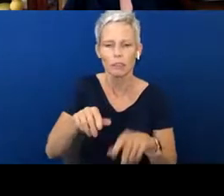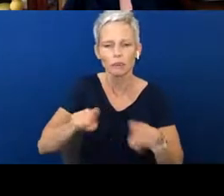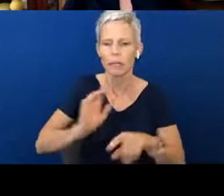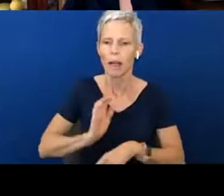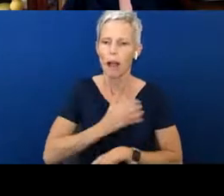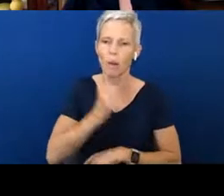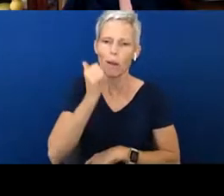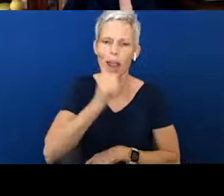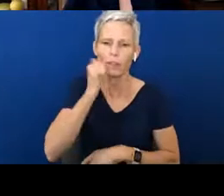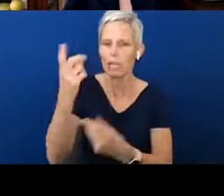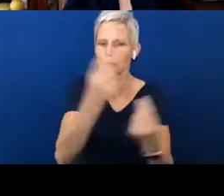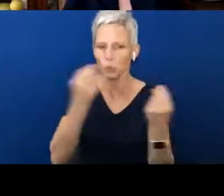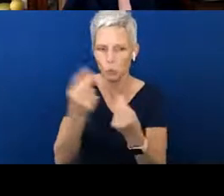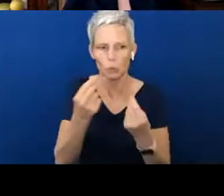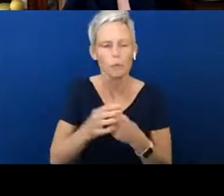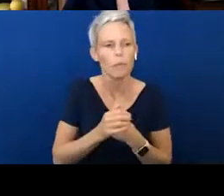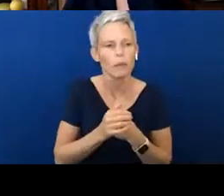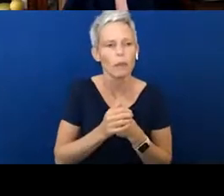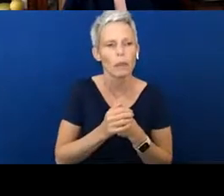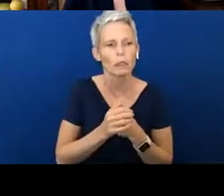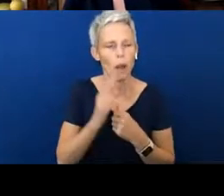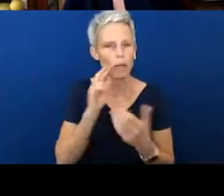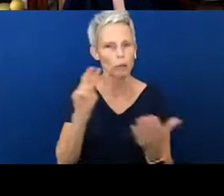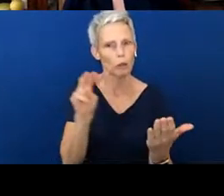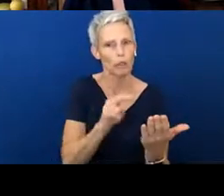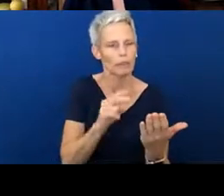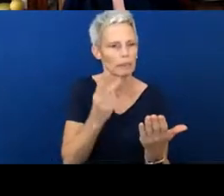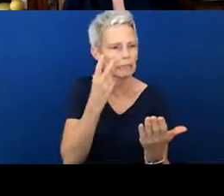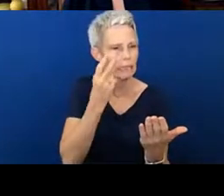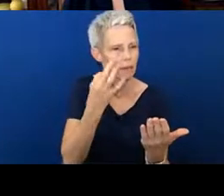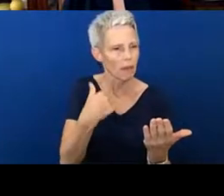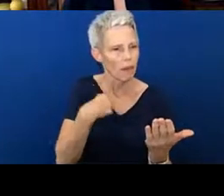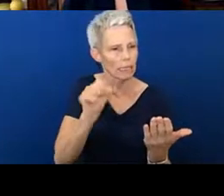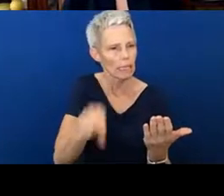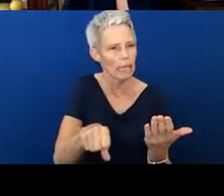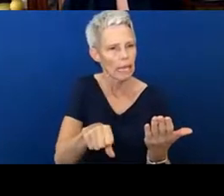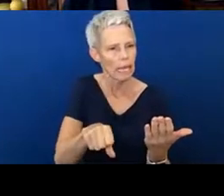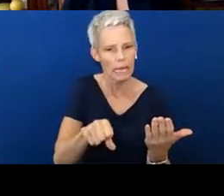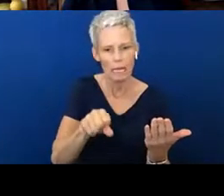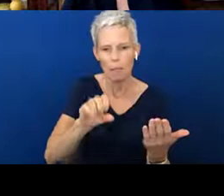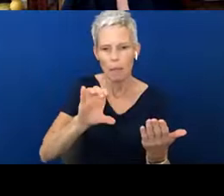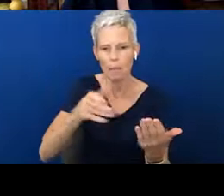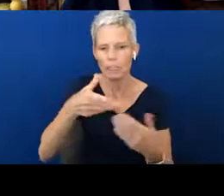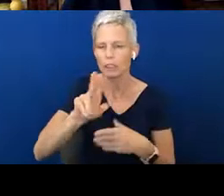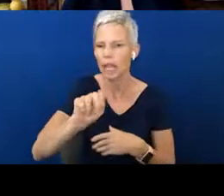is, I was just looking to see if I can put chat on, so I have that for you all.